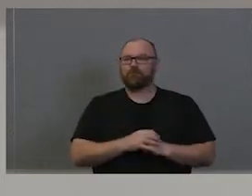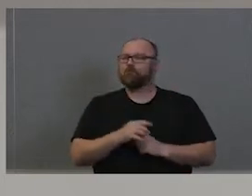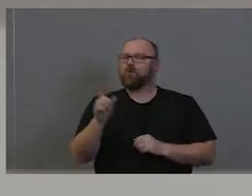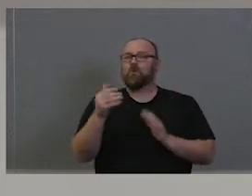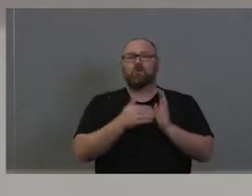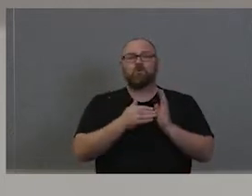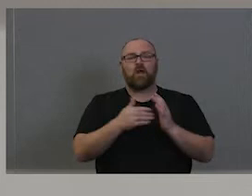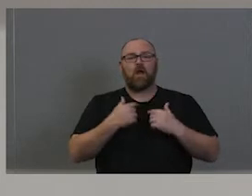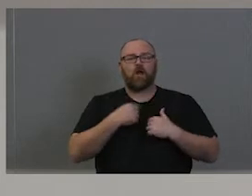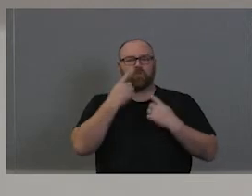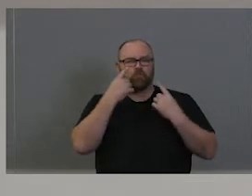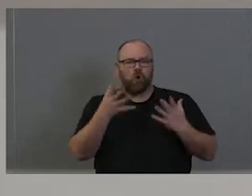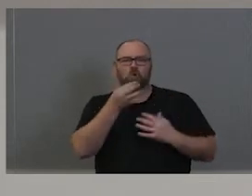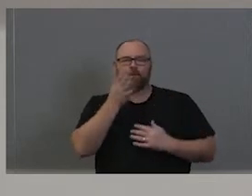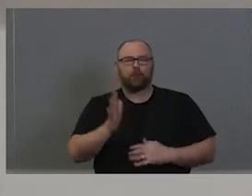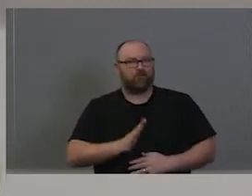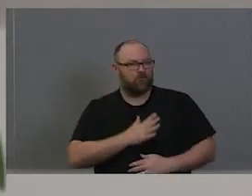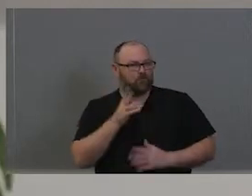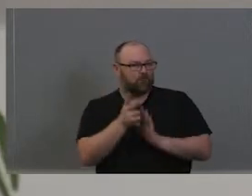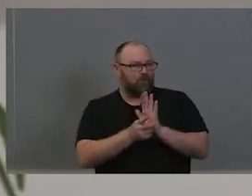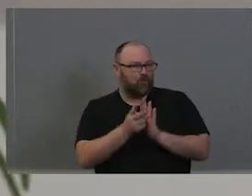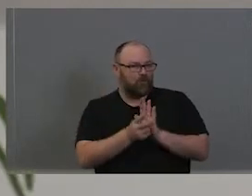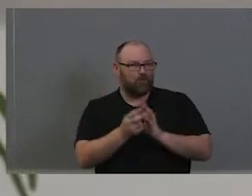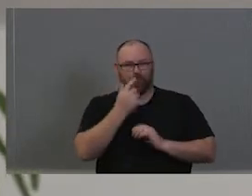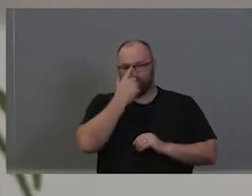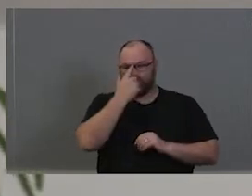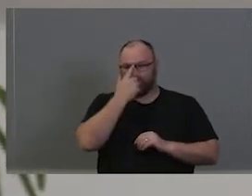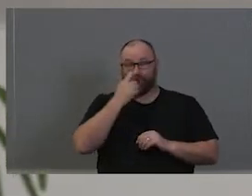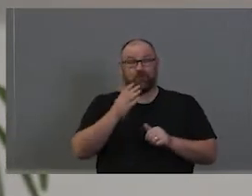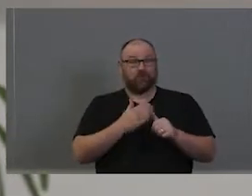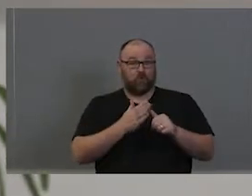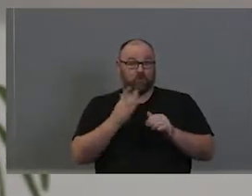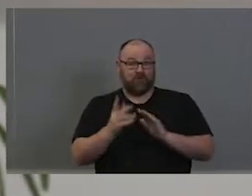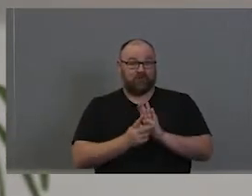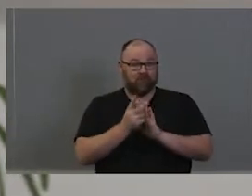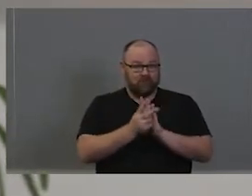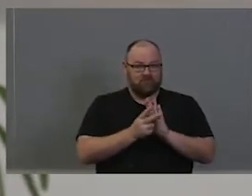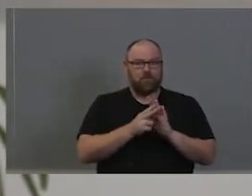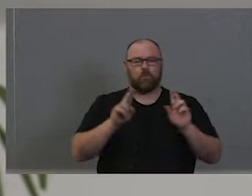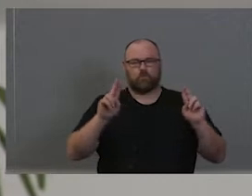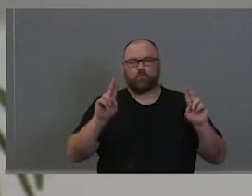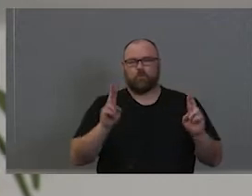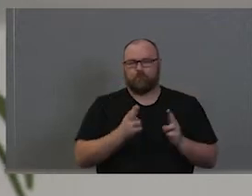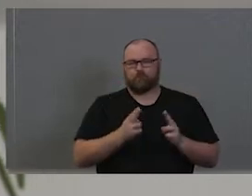of interesting videos. The first video is a short that will explain a little